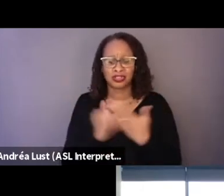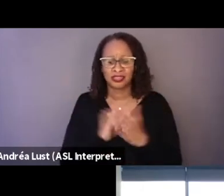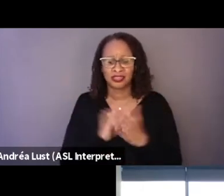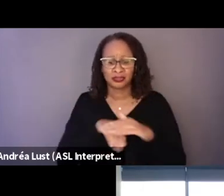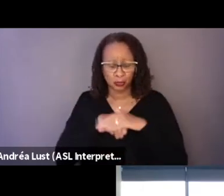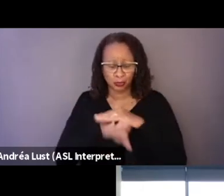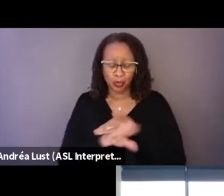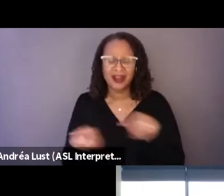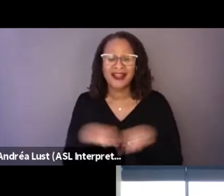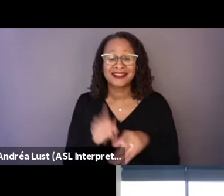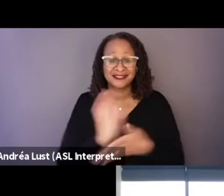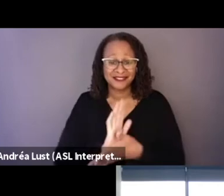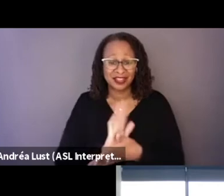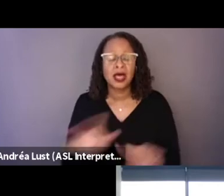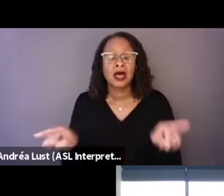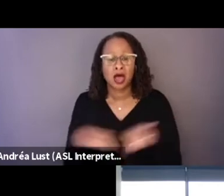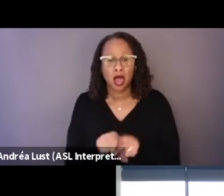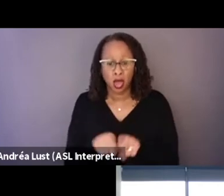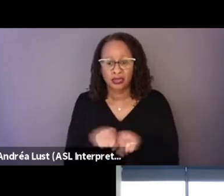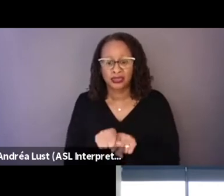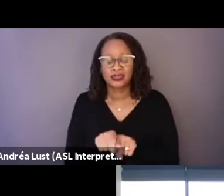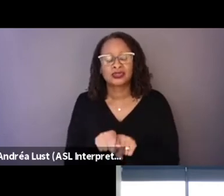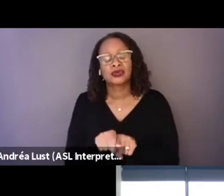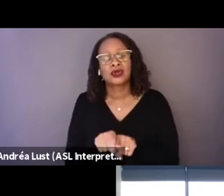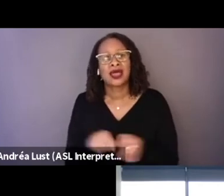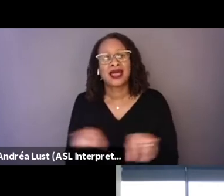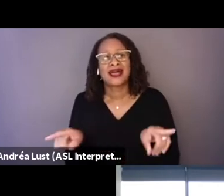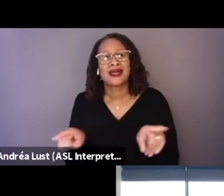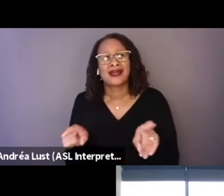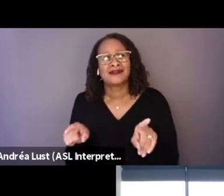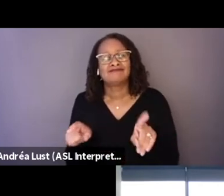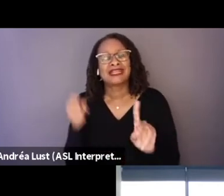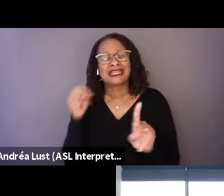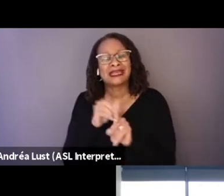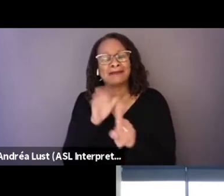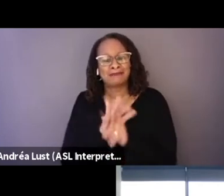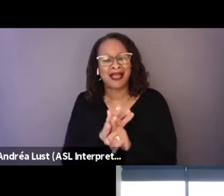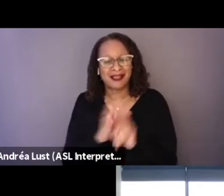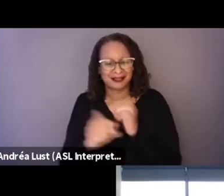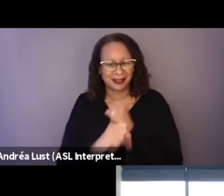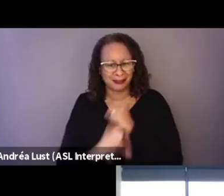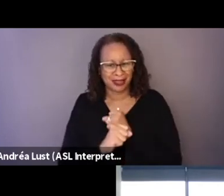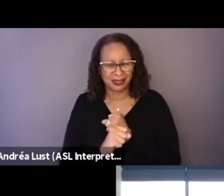but also as an impact campaign from the beginning, with the intention of creating a new conversation,